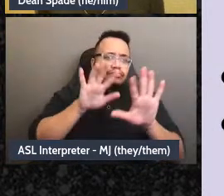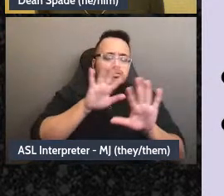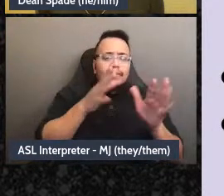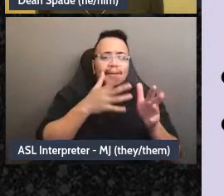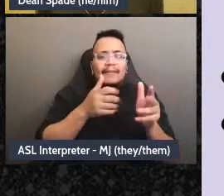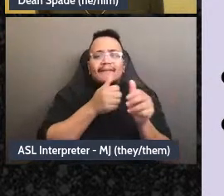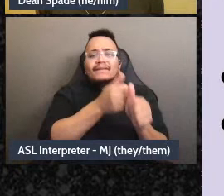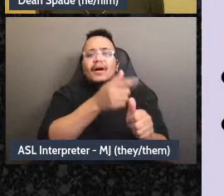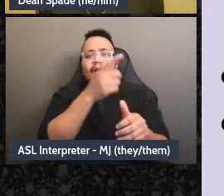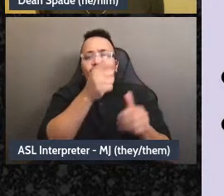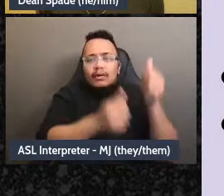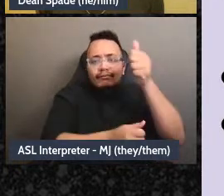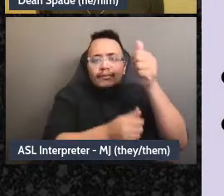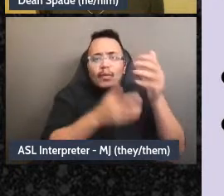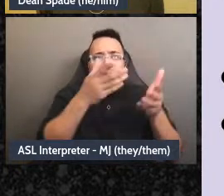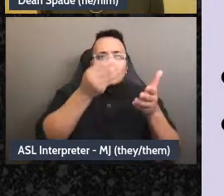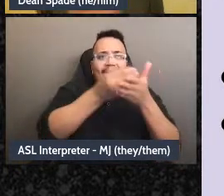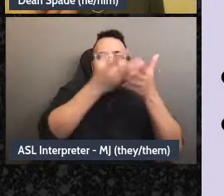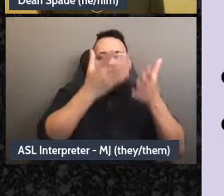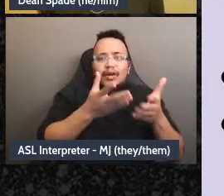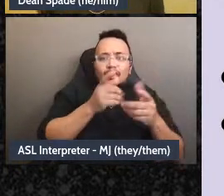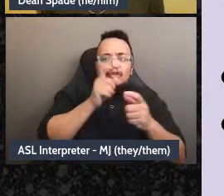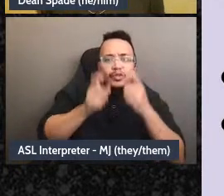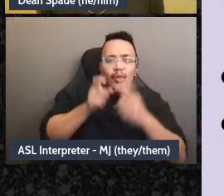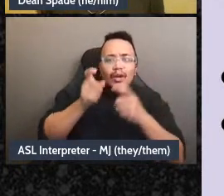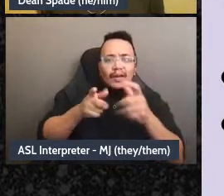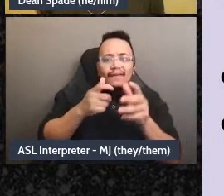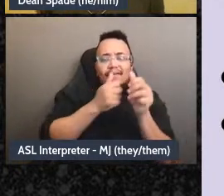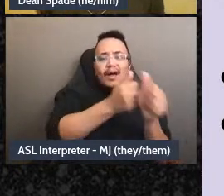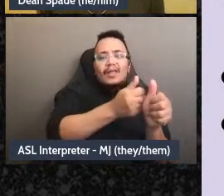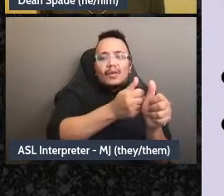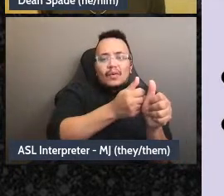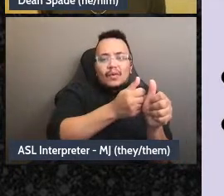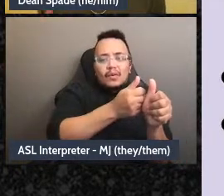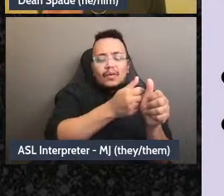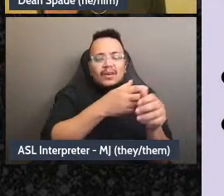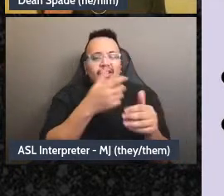or some powerful group wants if there's just one person to buy off, so you know